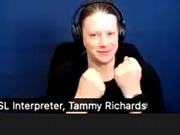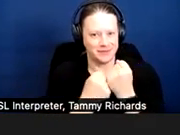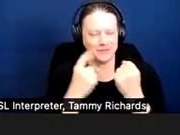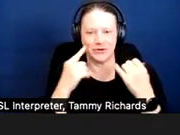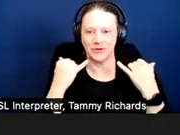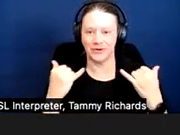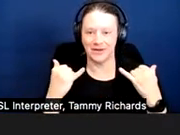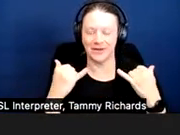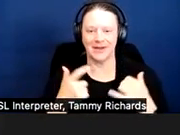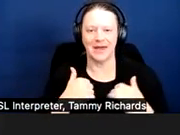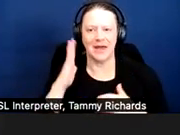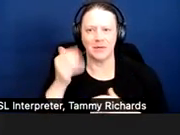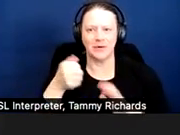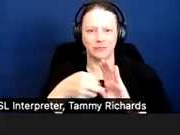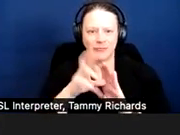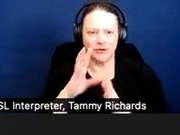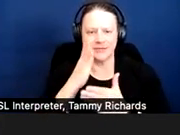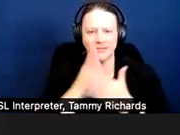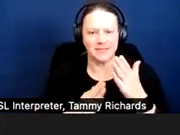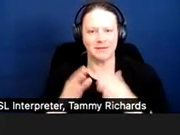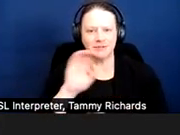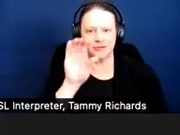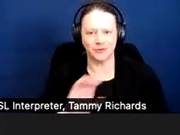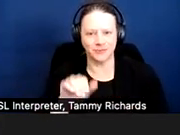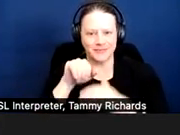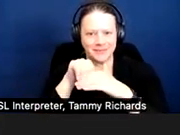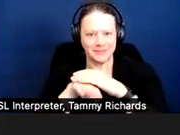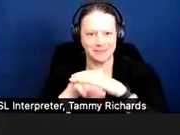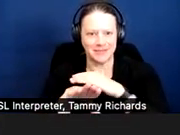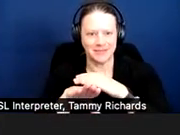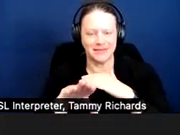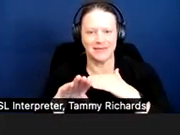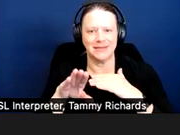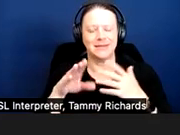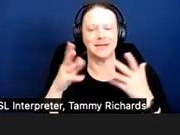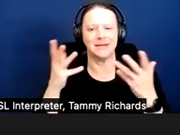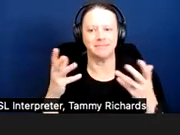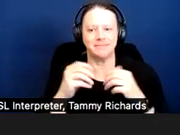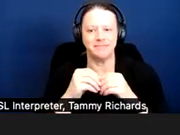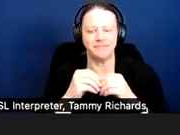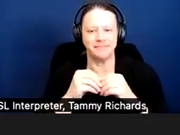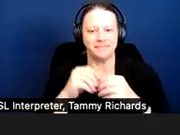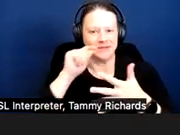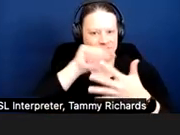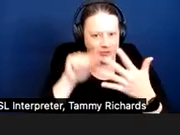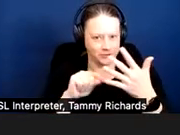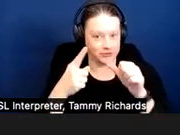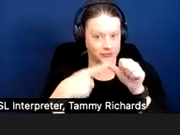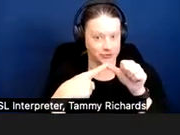And I will review some Zoom accessibility features first.